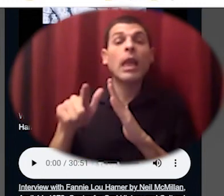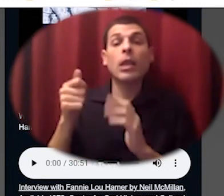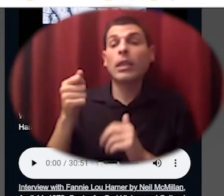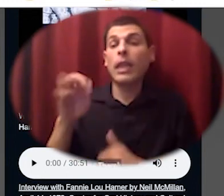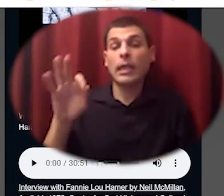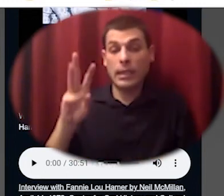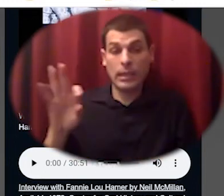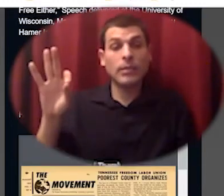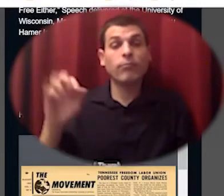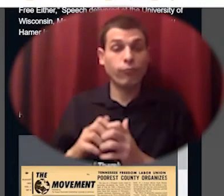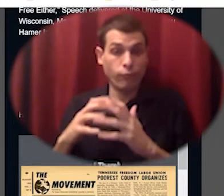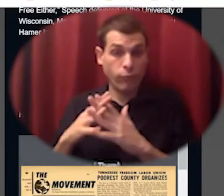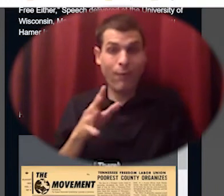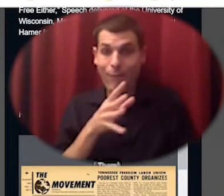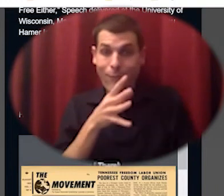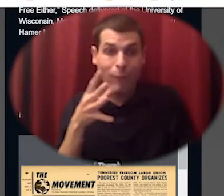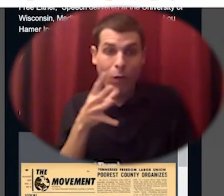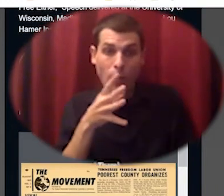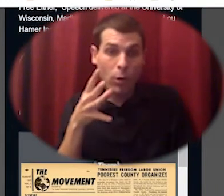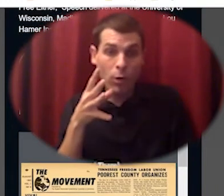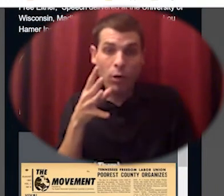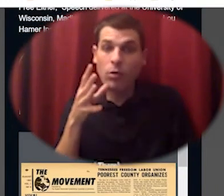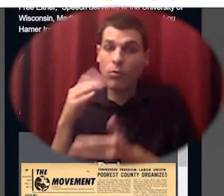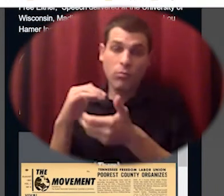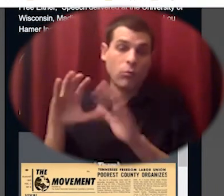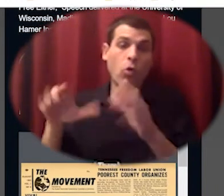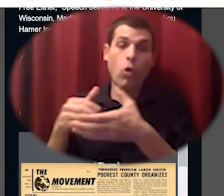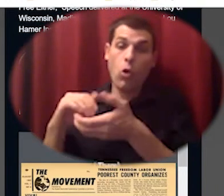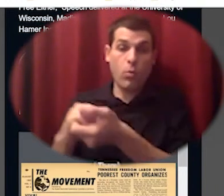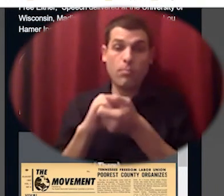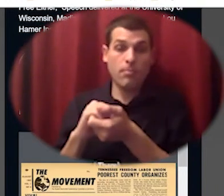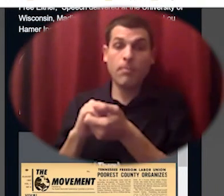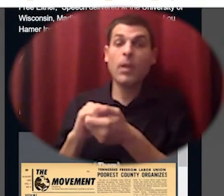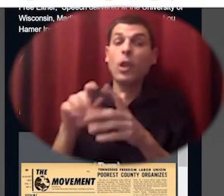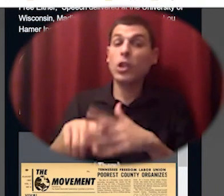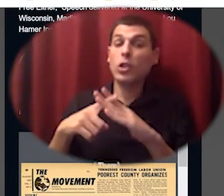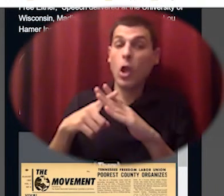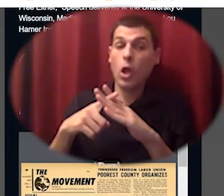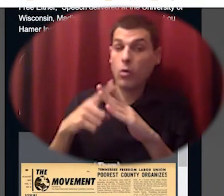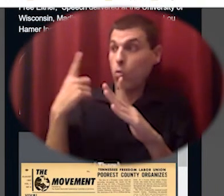they started with a ten thousand dollar donation from a charity and they set up a